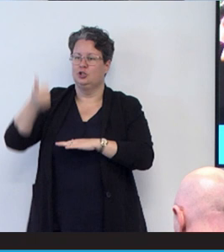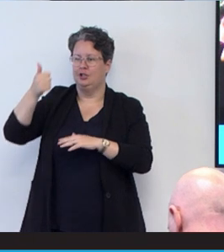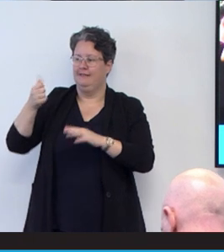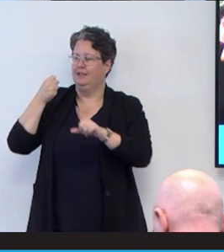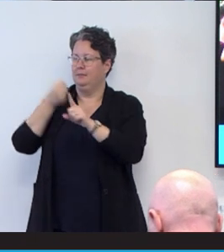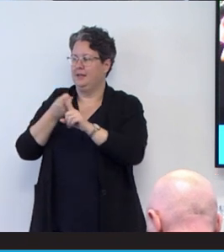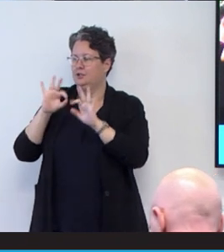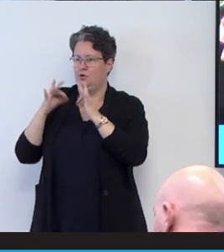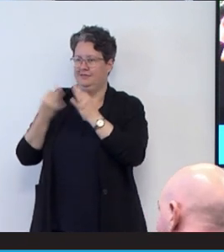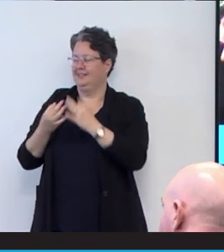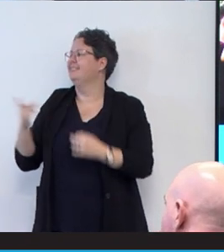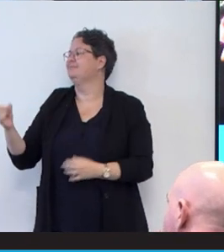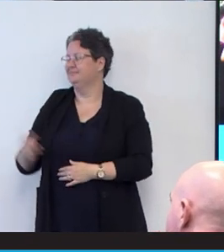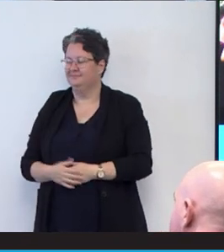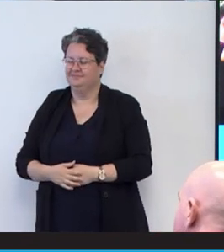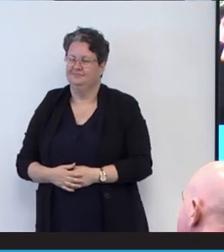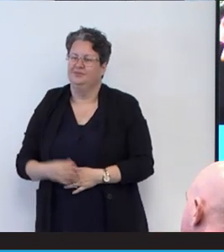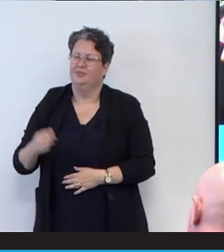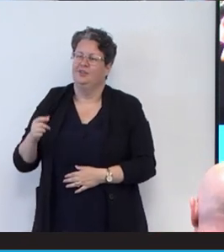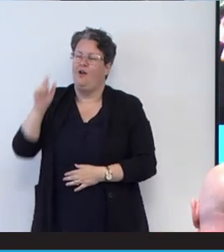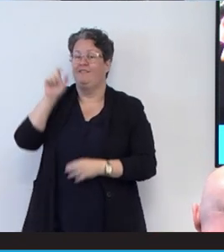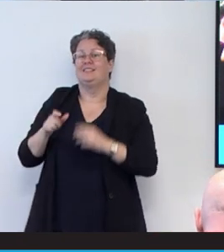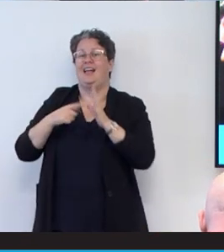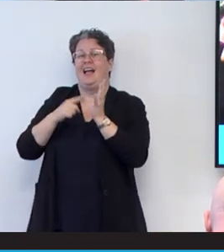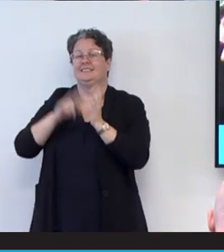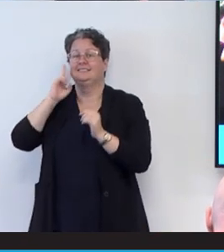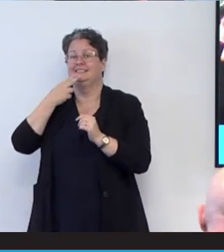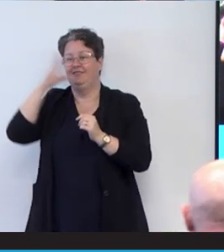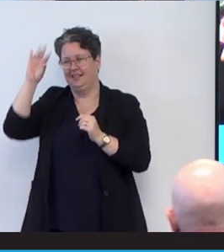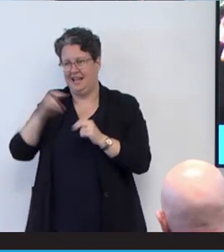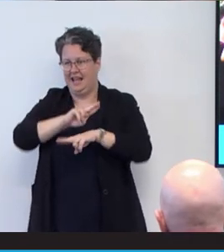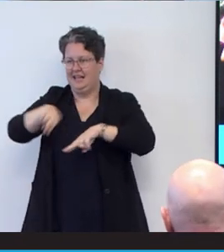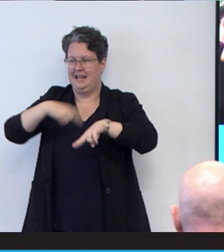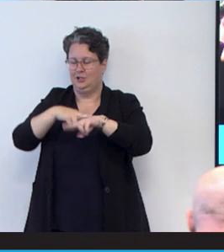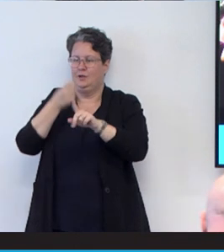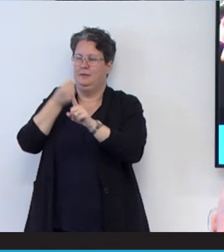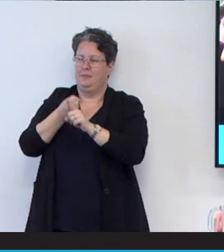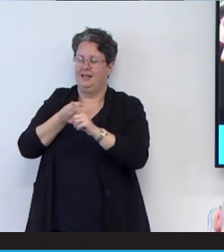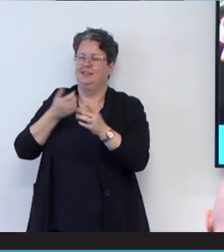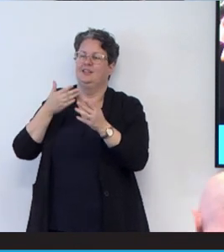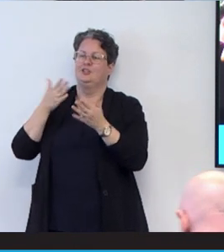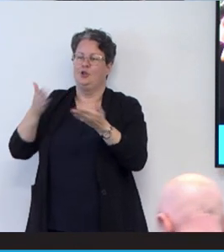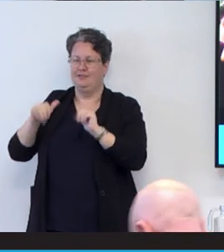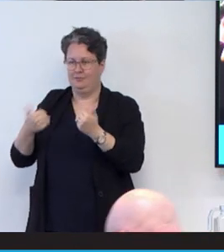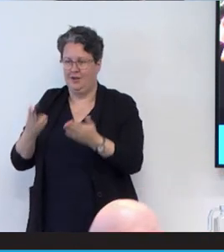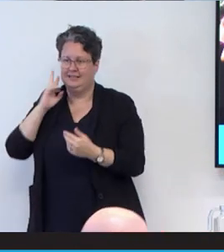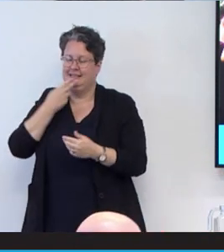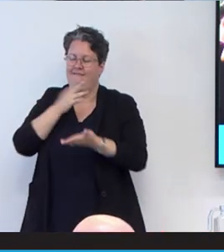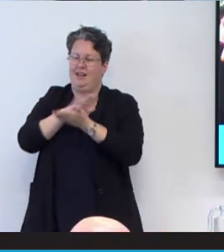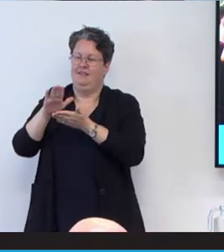at Def Connect, a national social impact service provider for deaf and hard of hearing Australians.